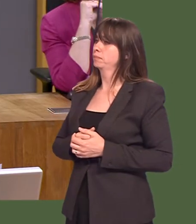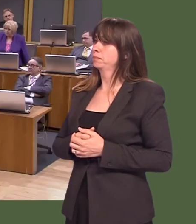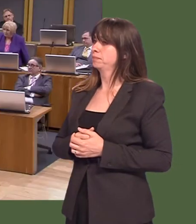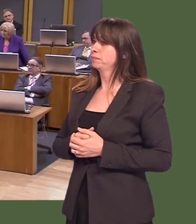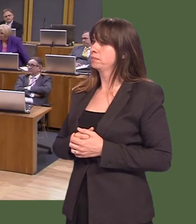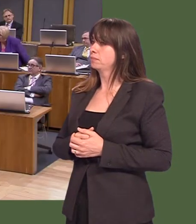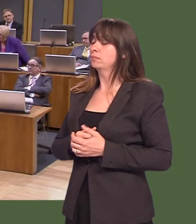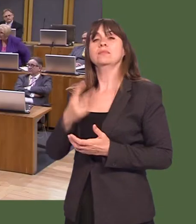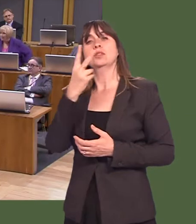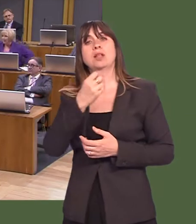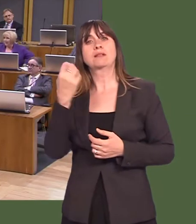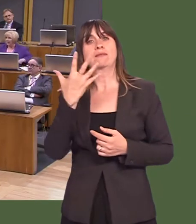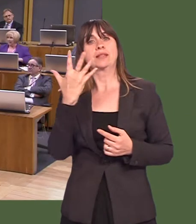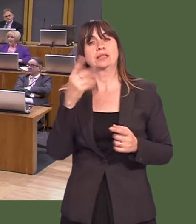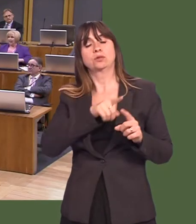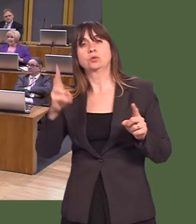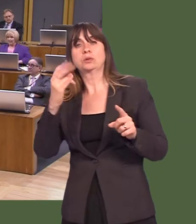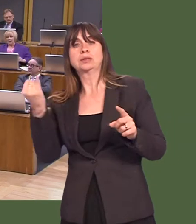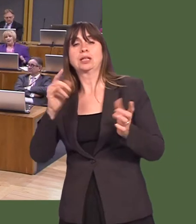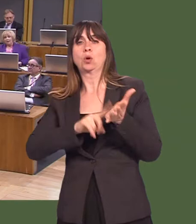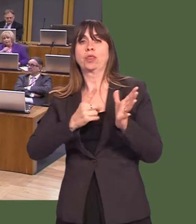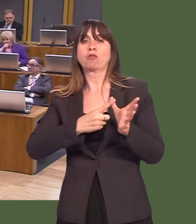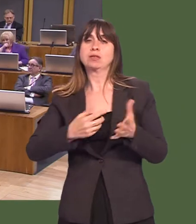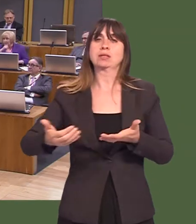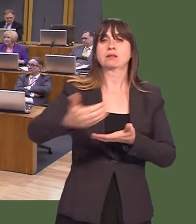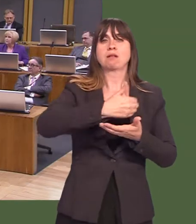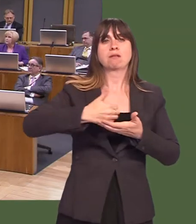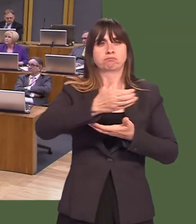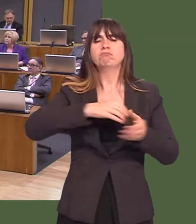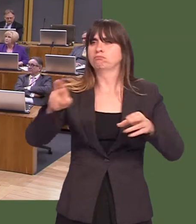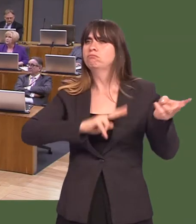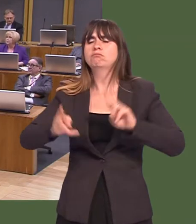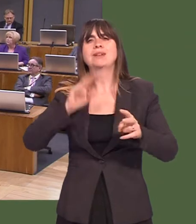Carwyn Jones: I can say that, in 2015-16, local authorities collected over 97 per cent